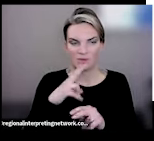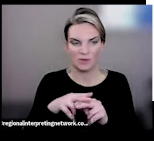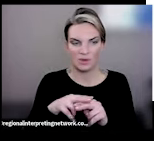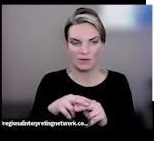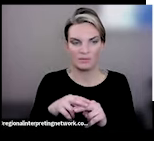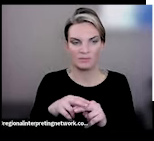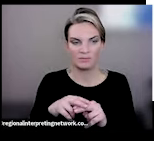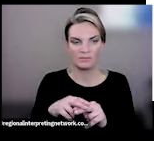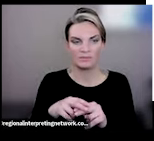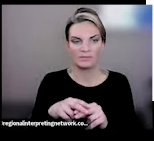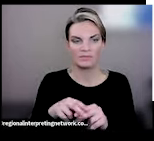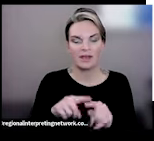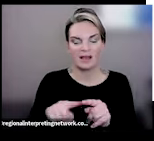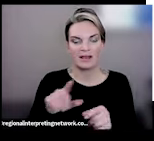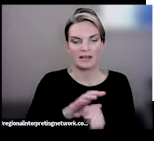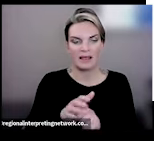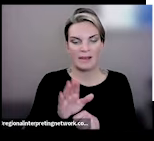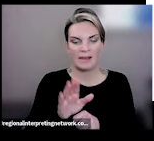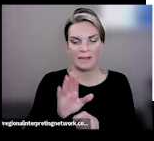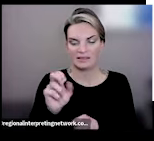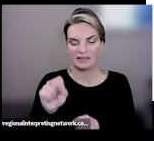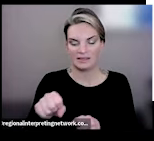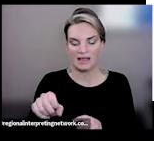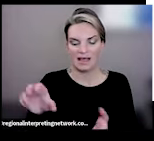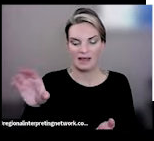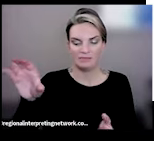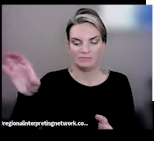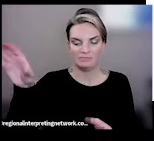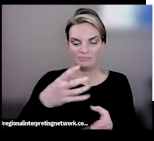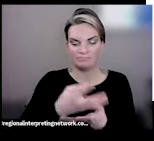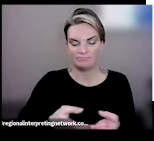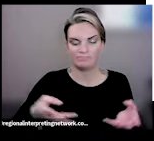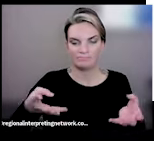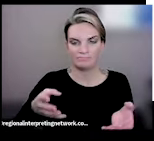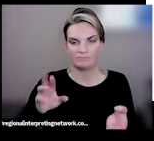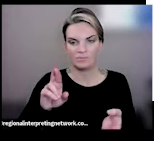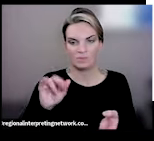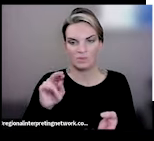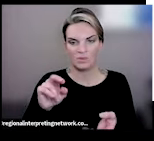a colander, and sodium can be reduced. We shouldn't overlook either protein powders